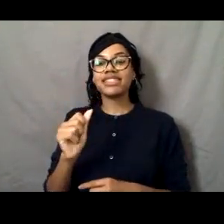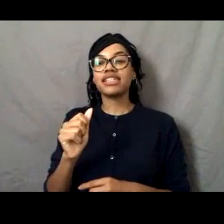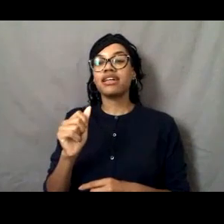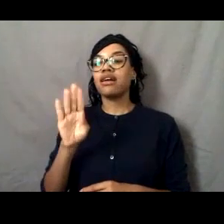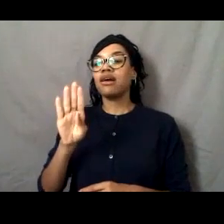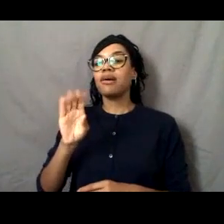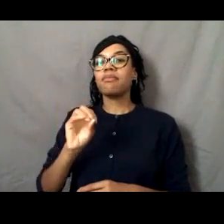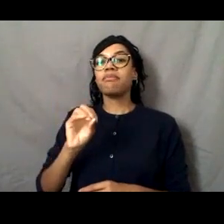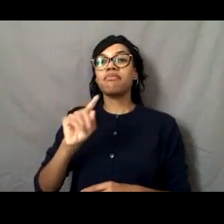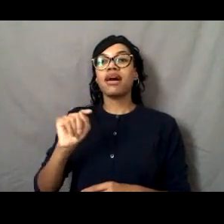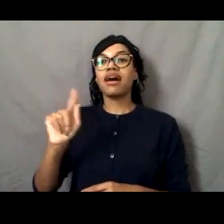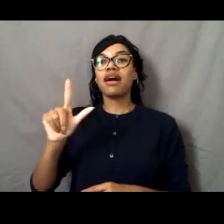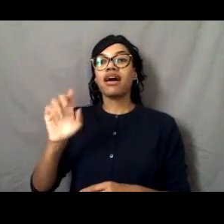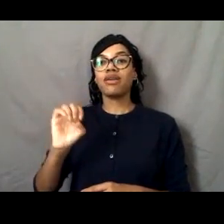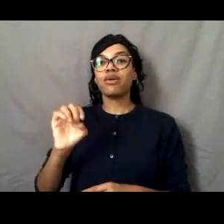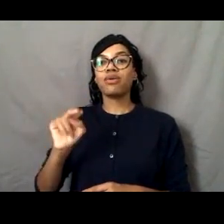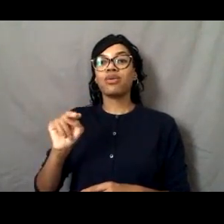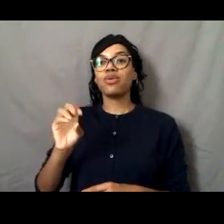Ooh, not that I can recall.